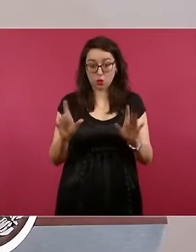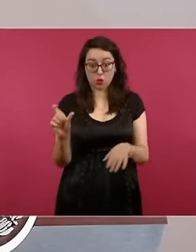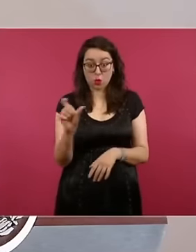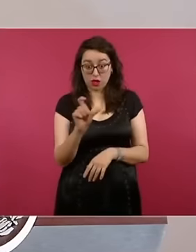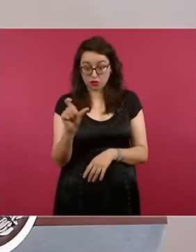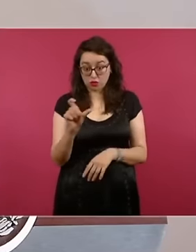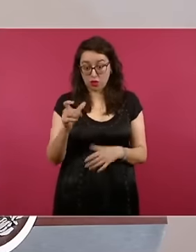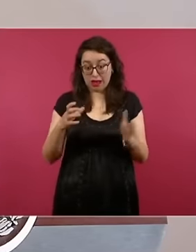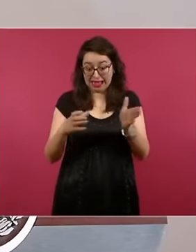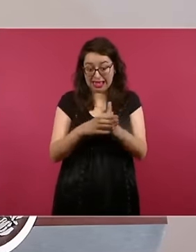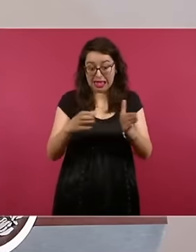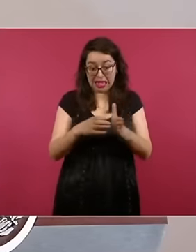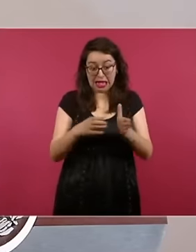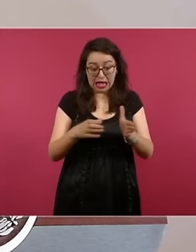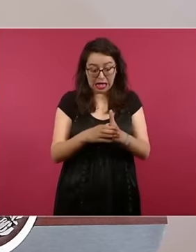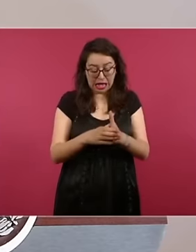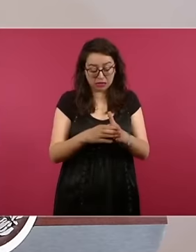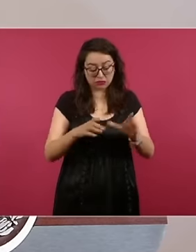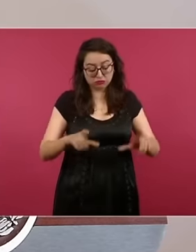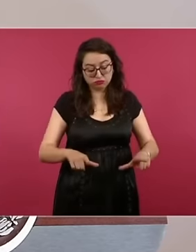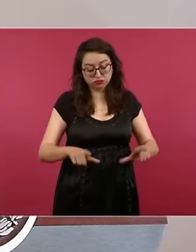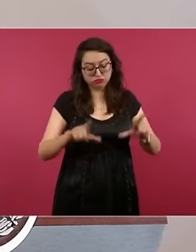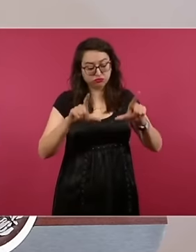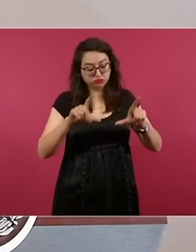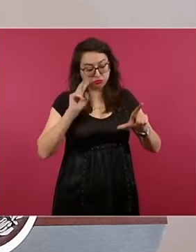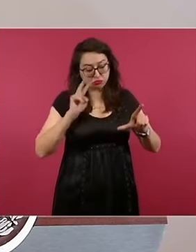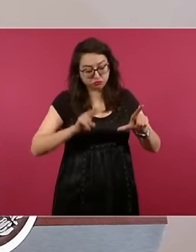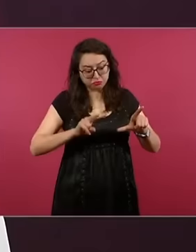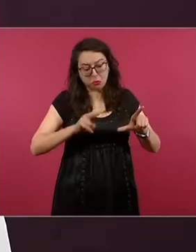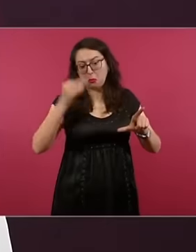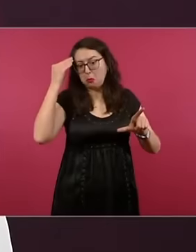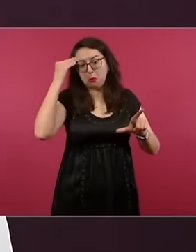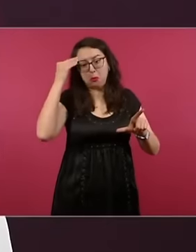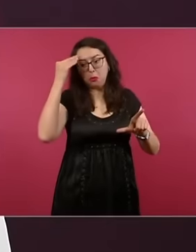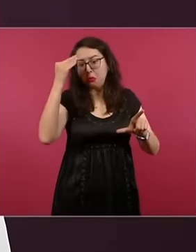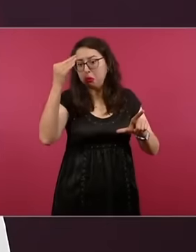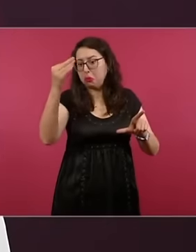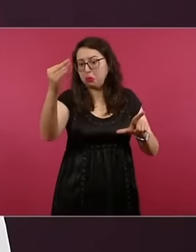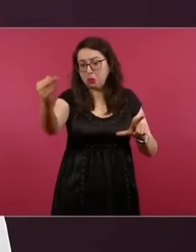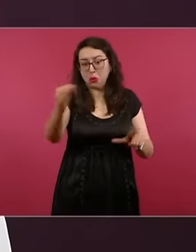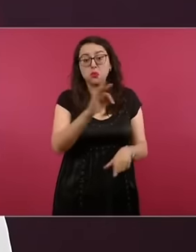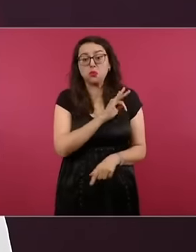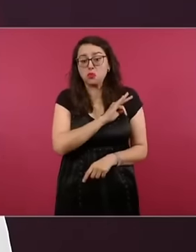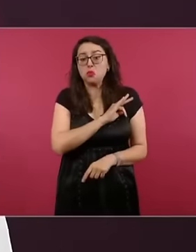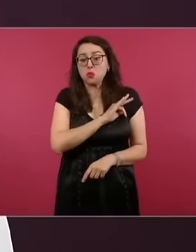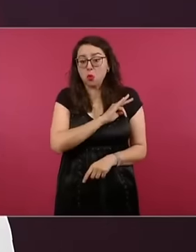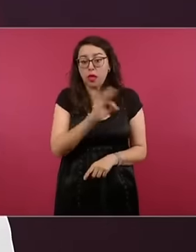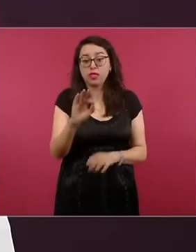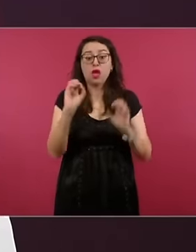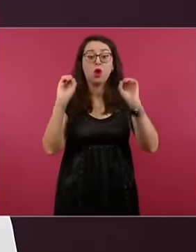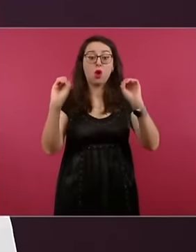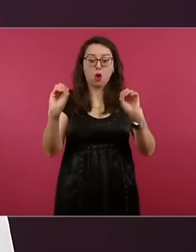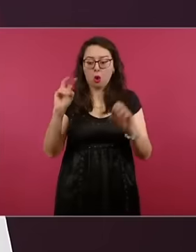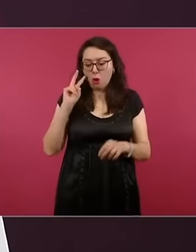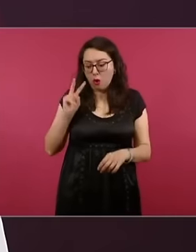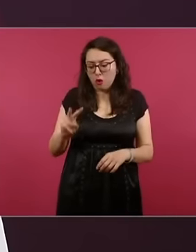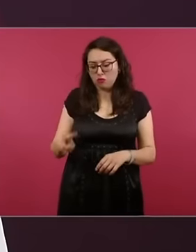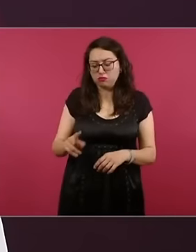the event in the previous minutes in which the face of the sun is hidden during